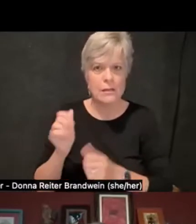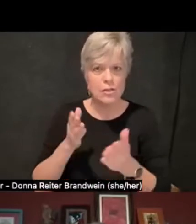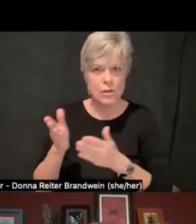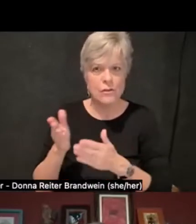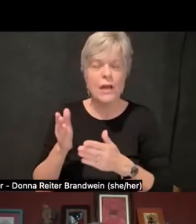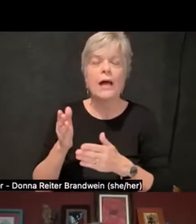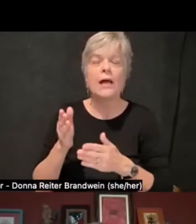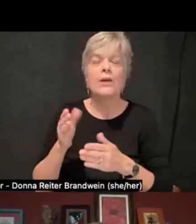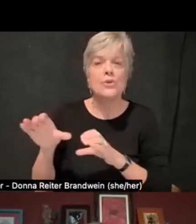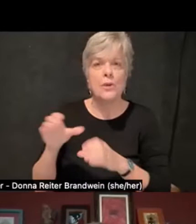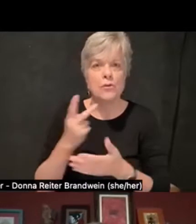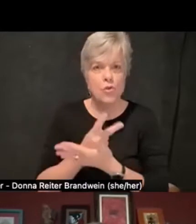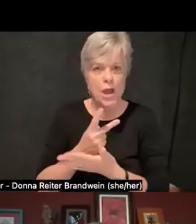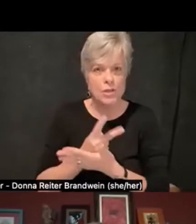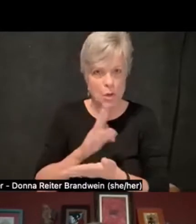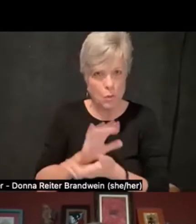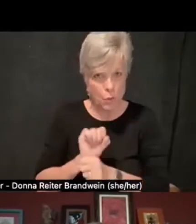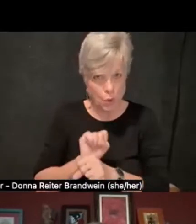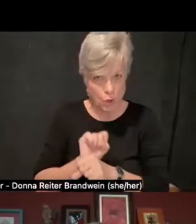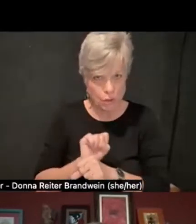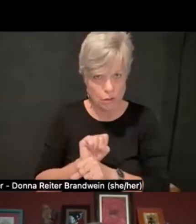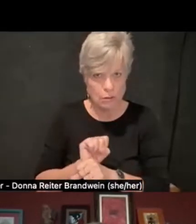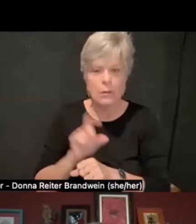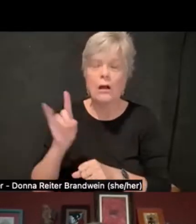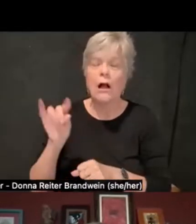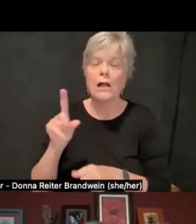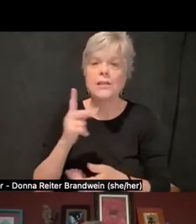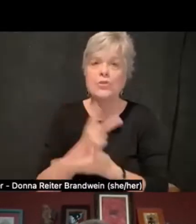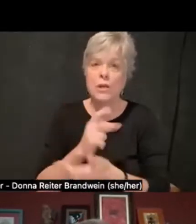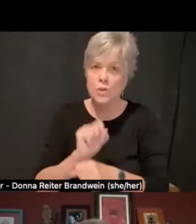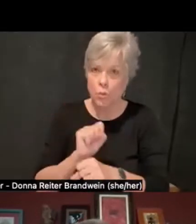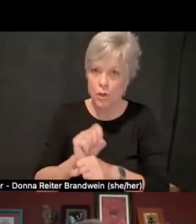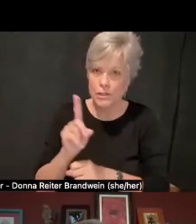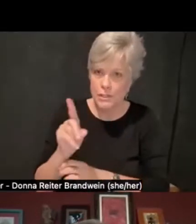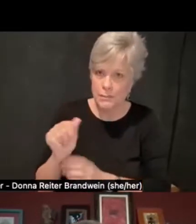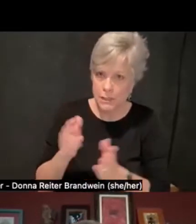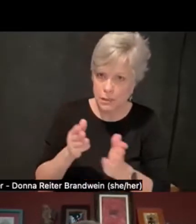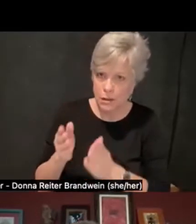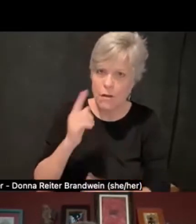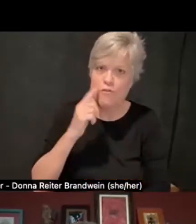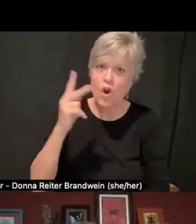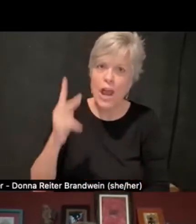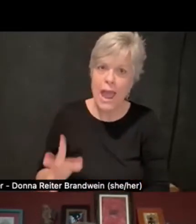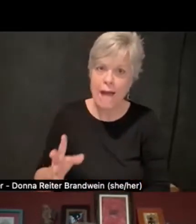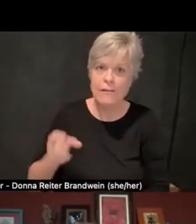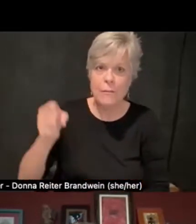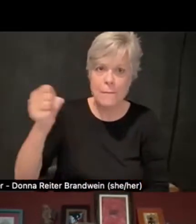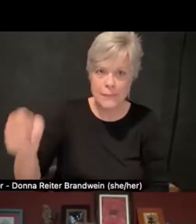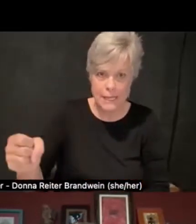and I did graduate work in disability services for half of my placement, but then I also did more clinical work